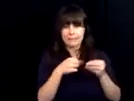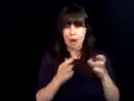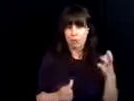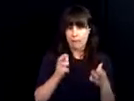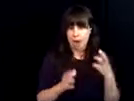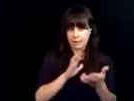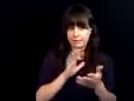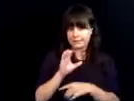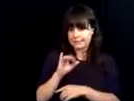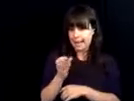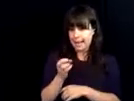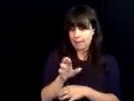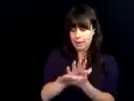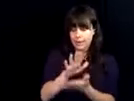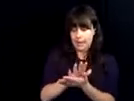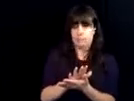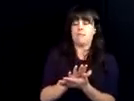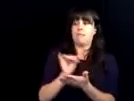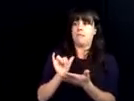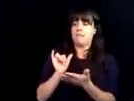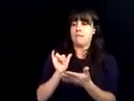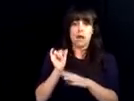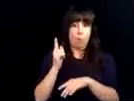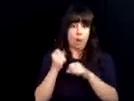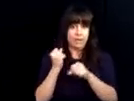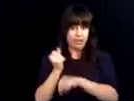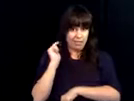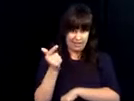Once I graduated, met Tish